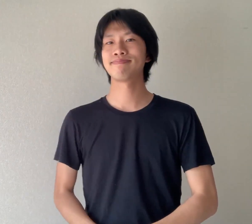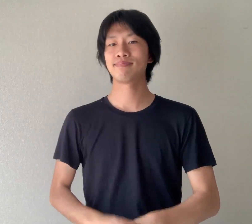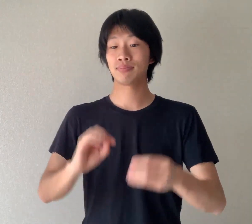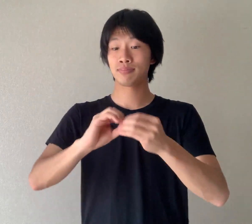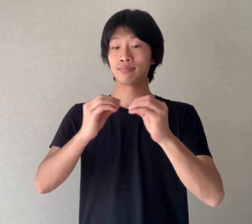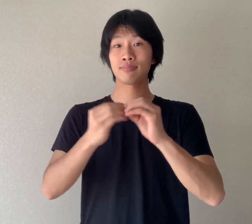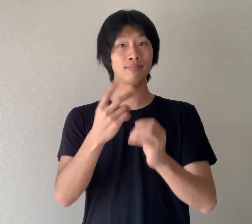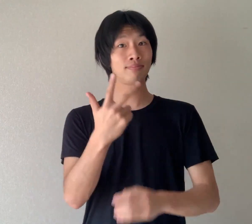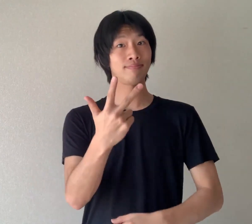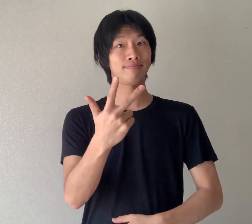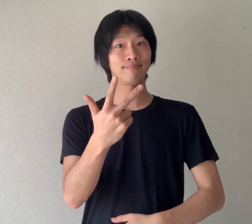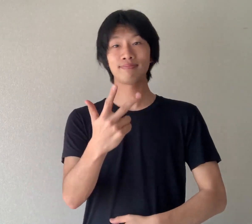Sign #3 is...